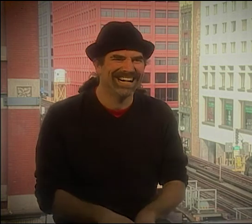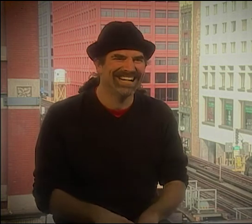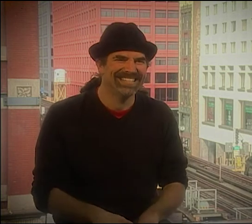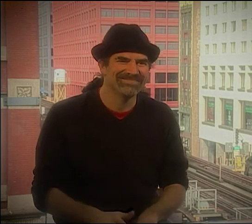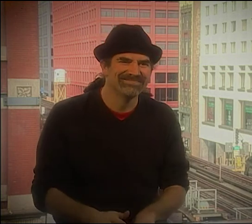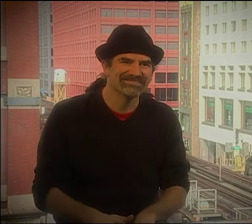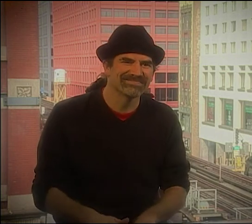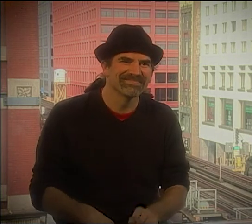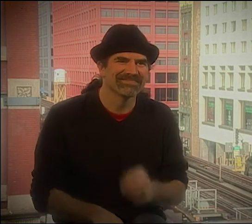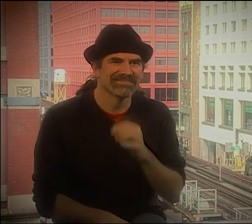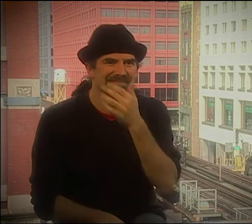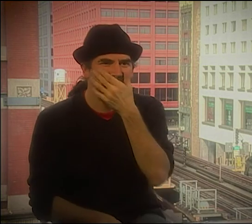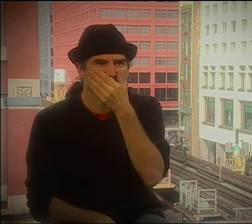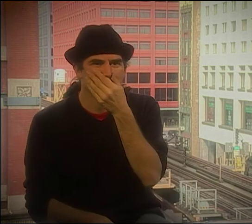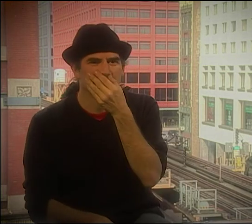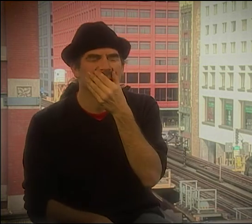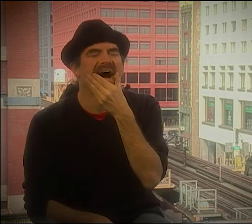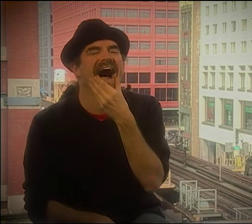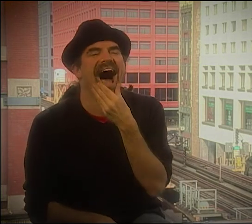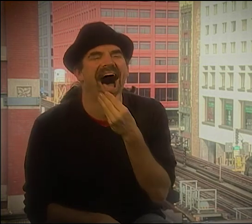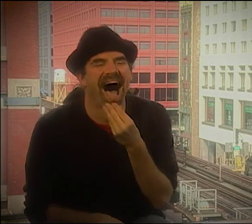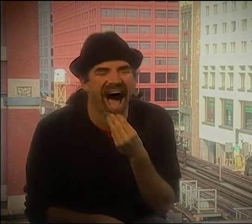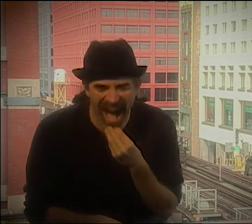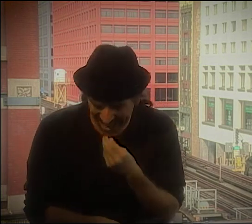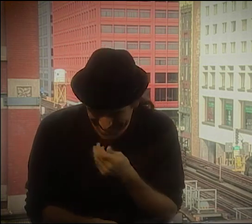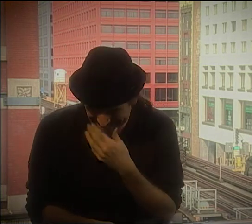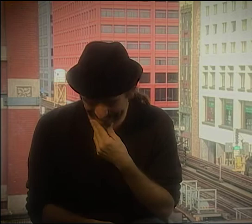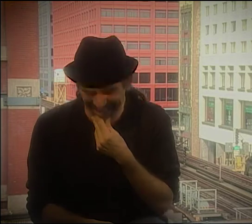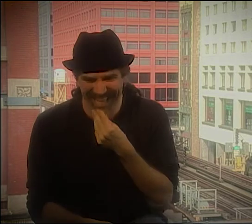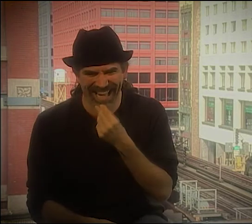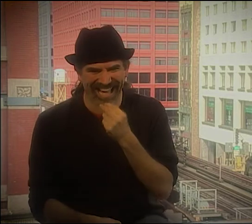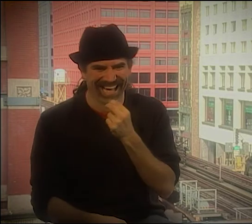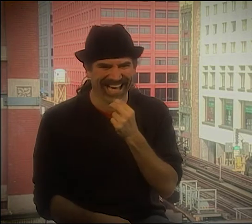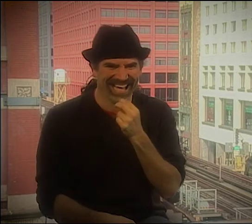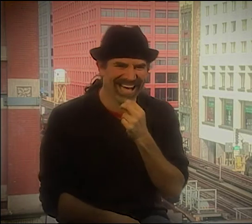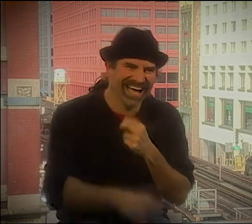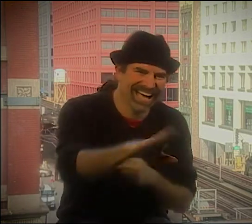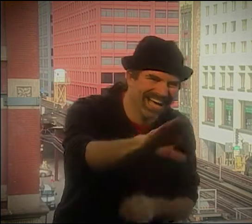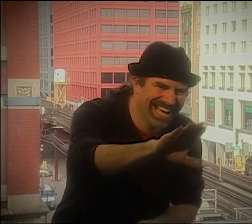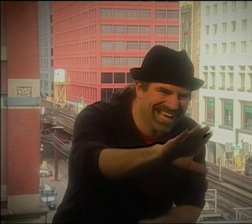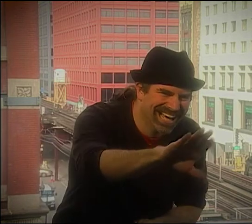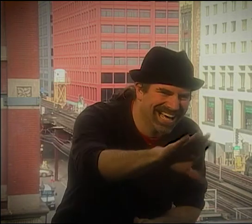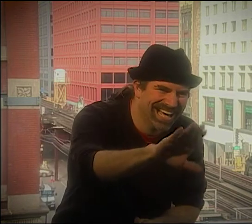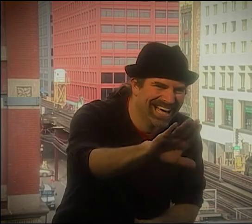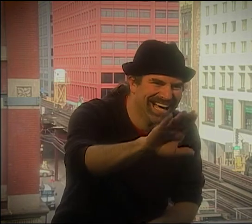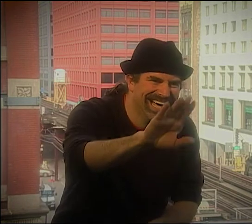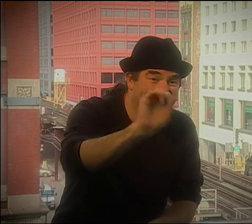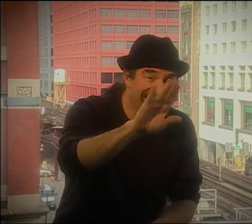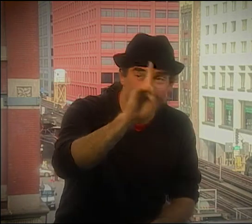I WAS SO CLUELESS ABOUT SO MANY DIFFERENT THINGS. YOU KNOW, I'VE EVOLVED SO MUCH, AND I'VE GROWN IN MY